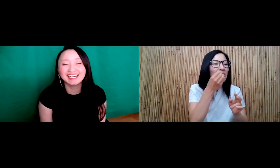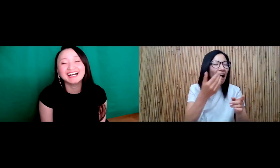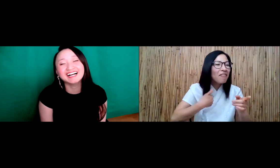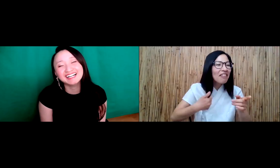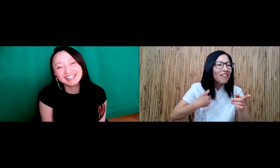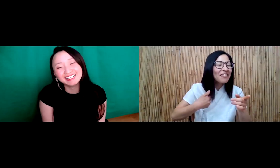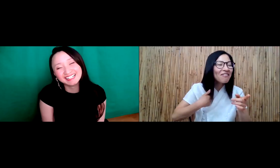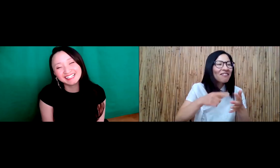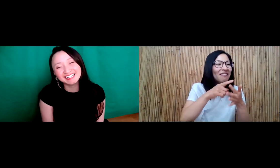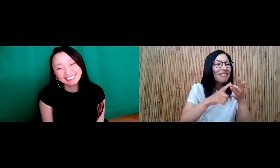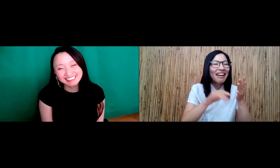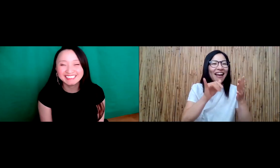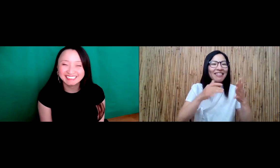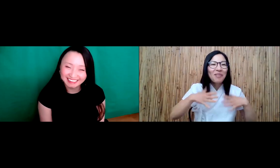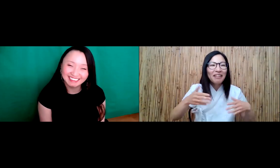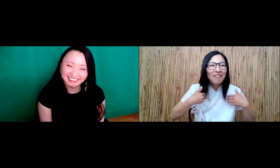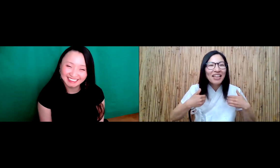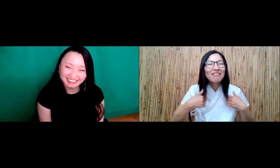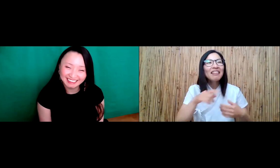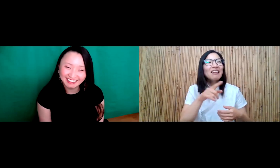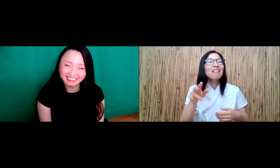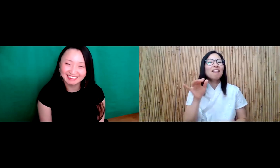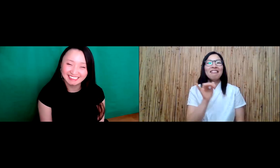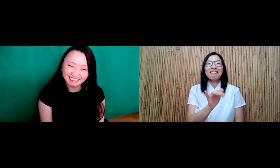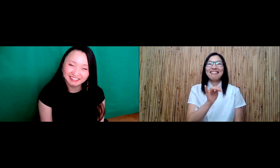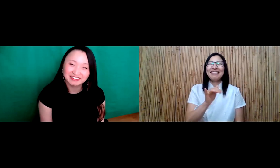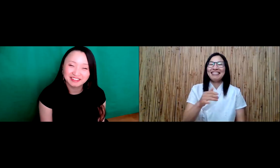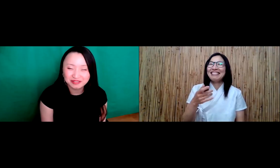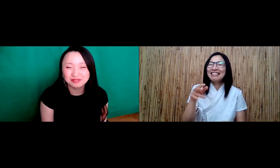tell them that I really wasn't missing out on some of those creature comforts I had back